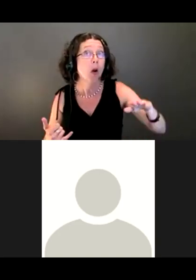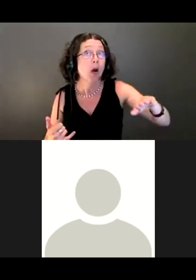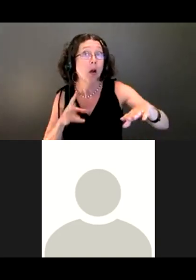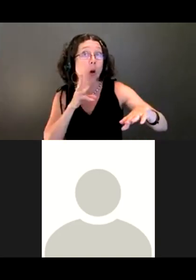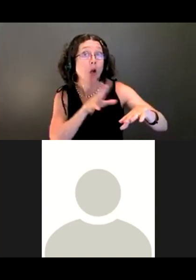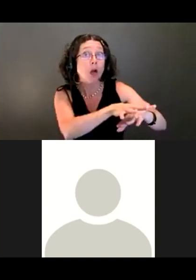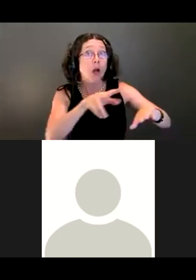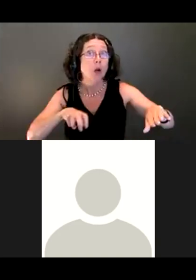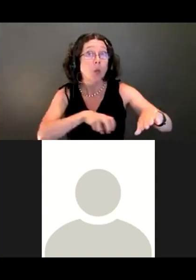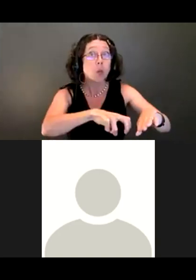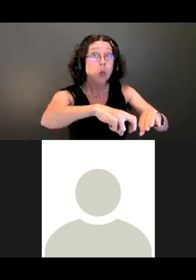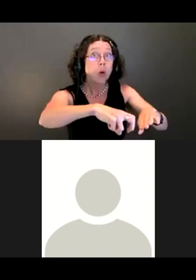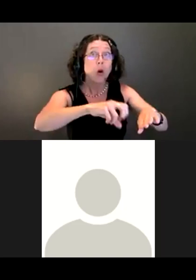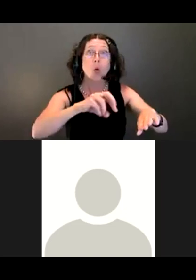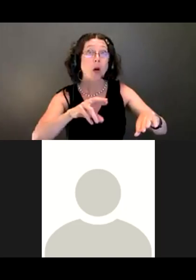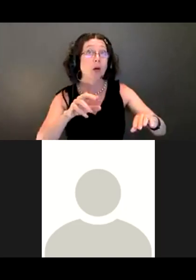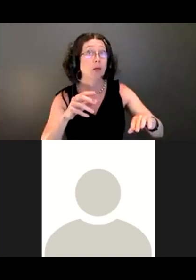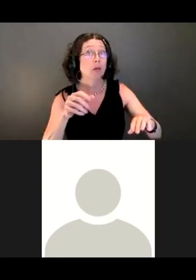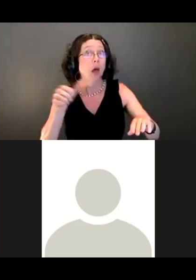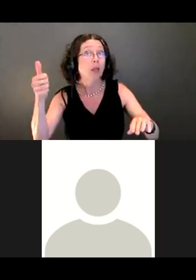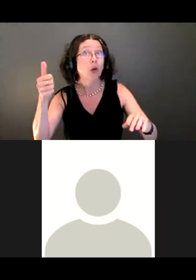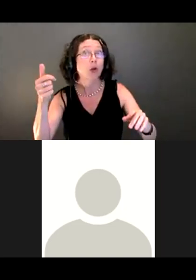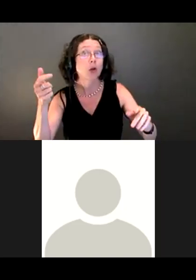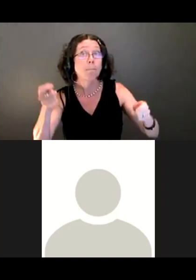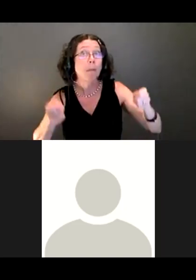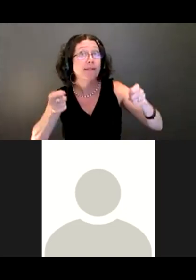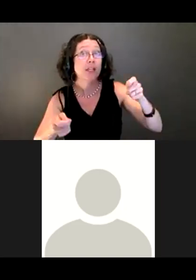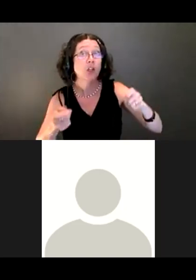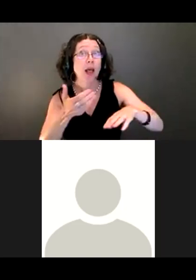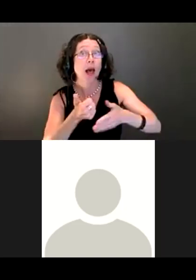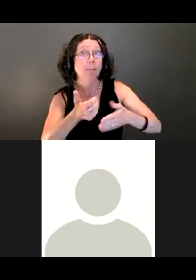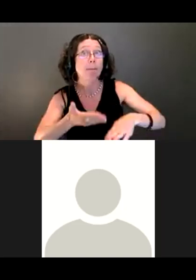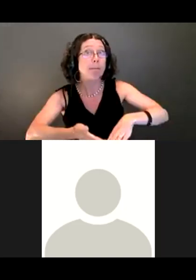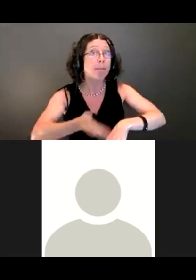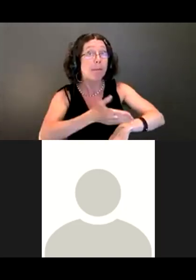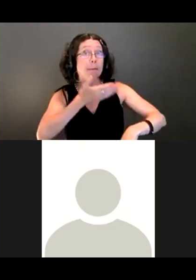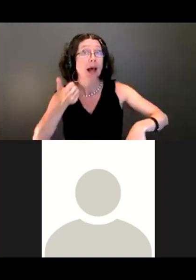Ron: I think at the present time, you wouldn't be able to transfer to a bench.